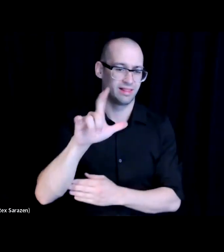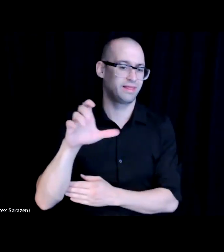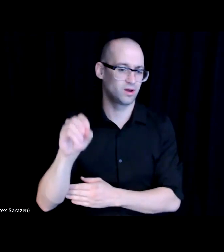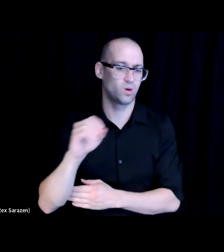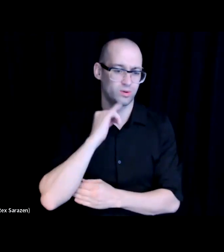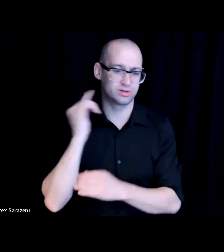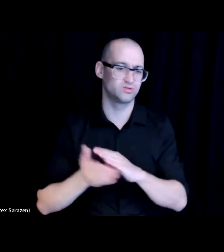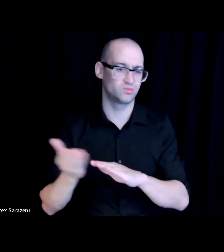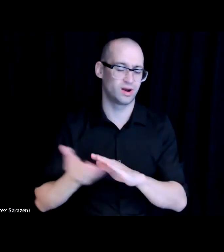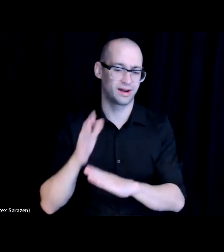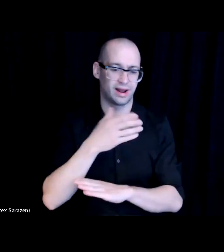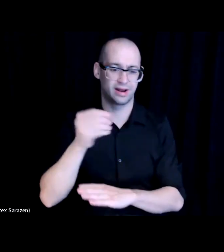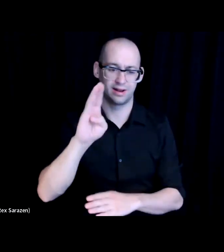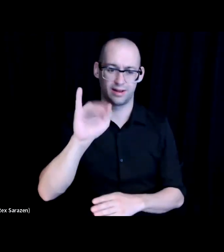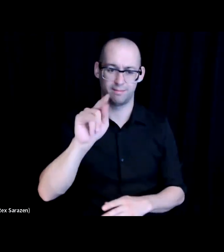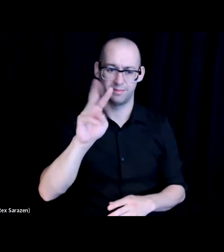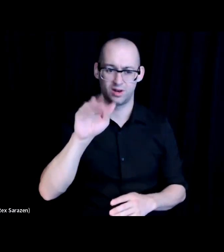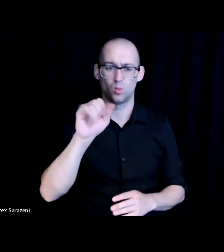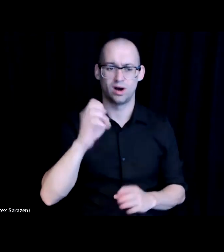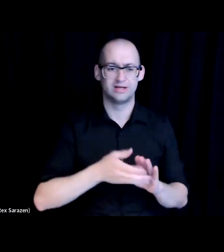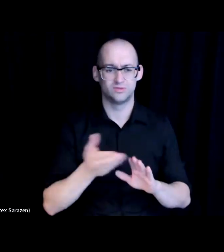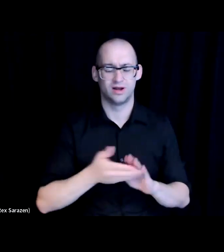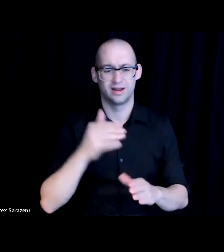also used to run in the central valley for a little bit.